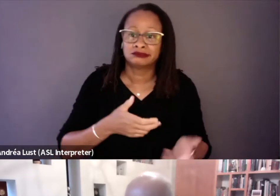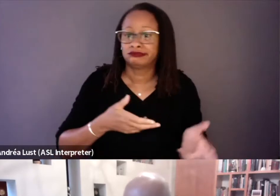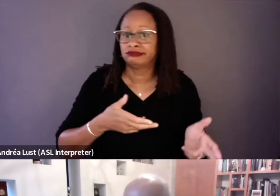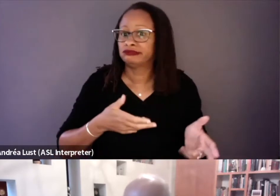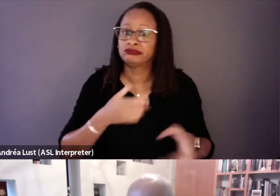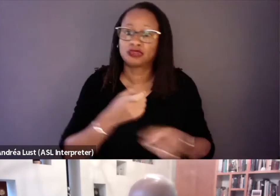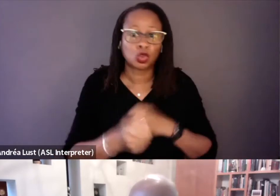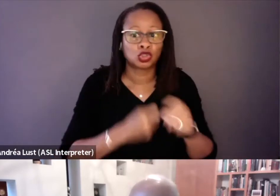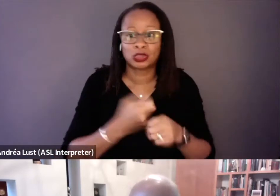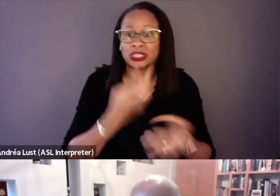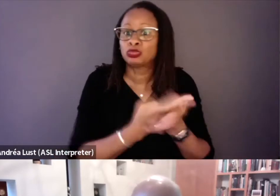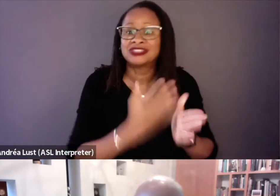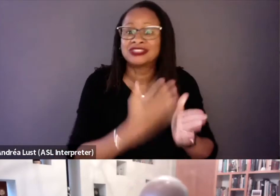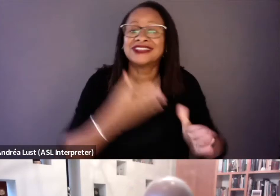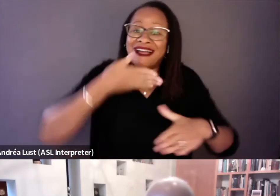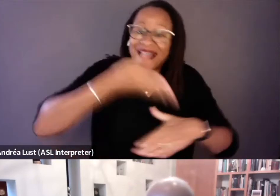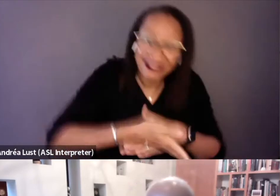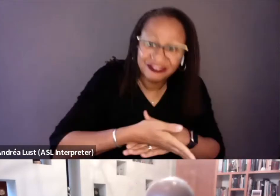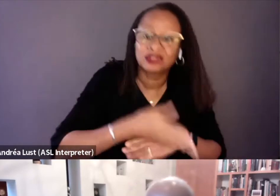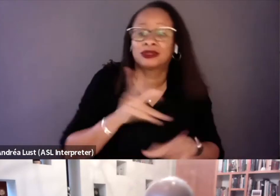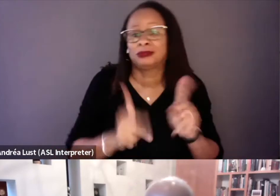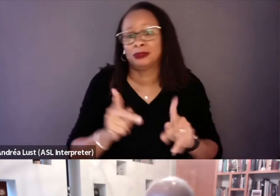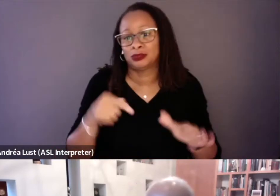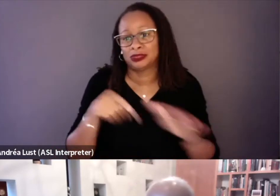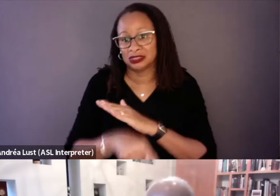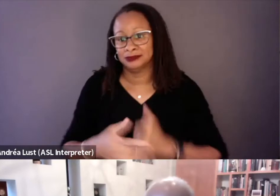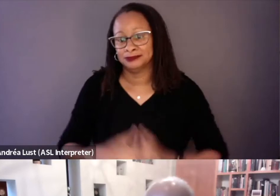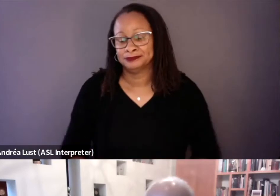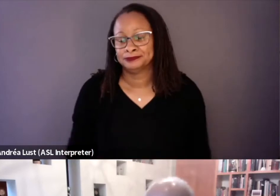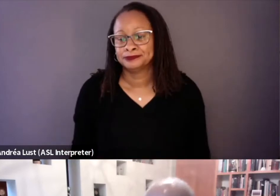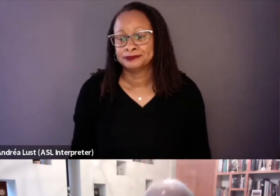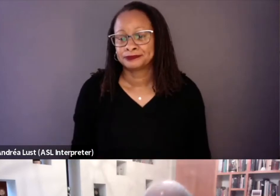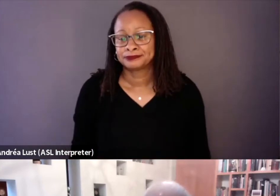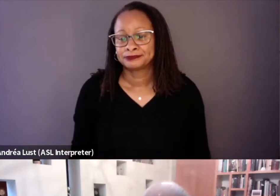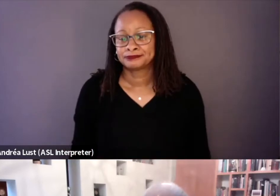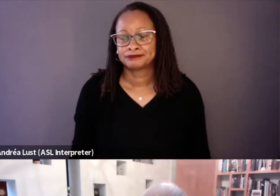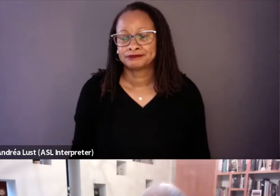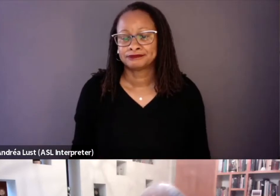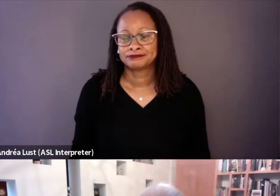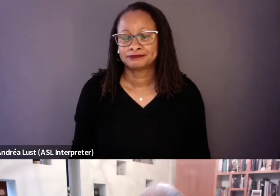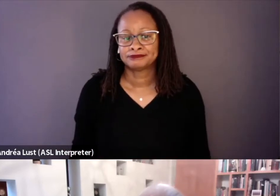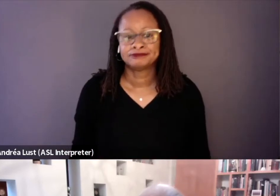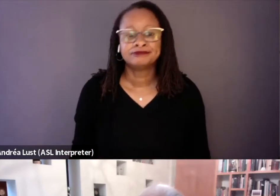after the people were killed. Where did that footage come from,